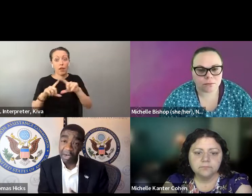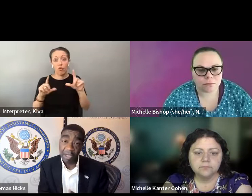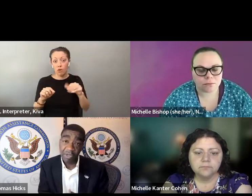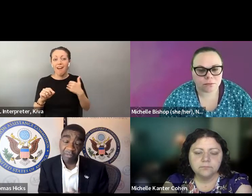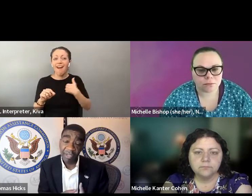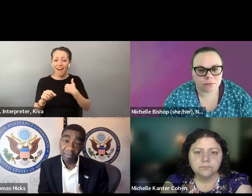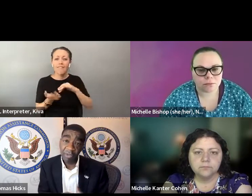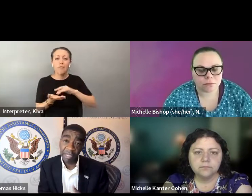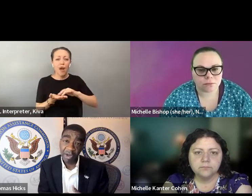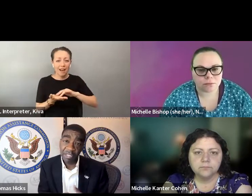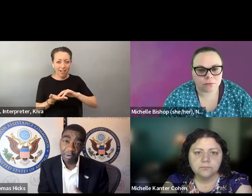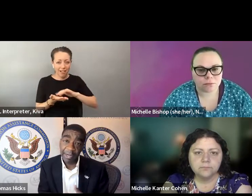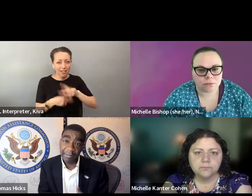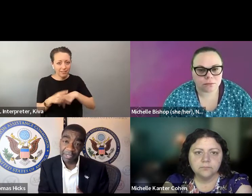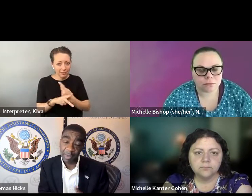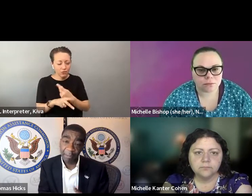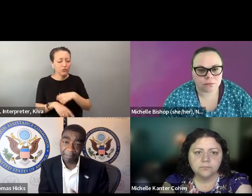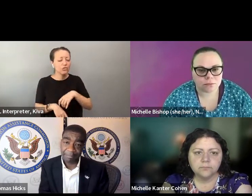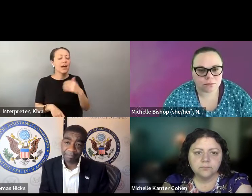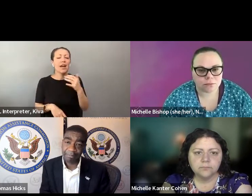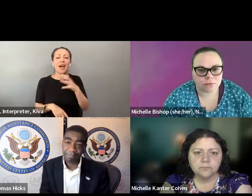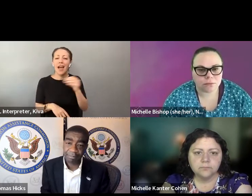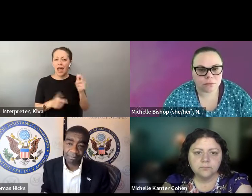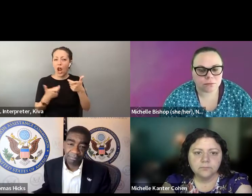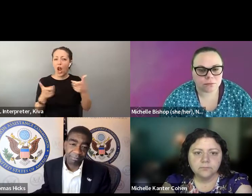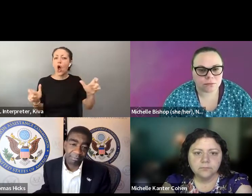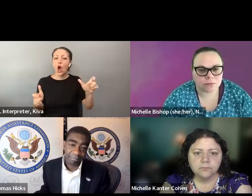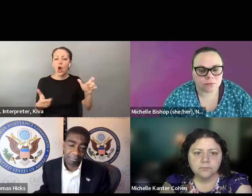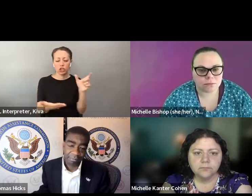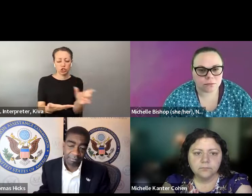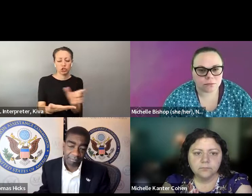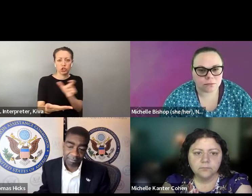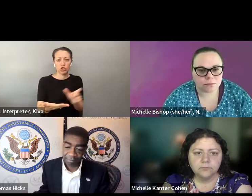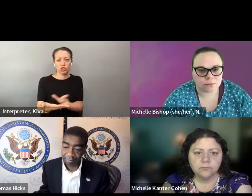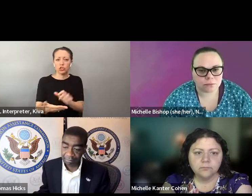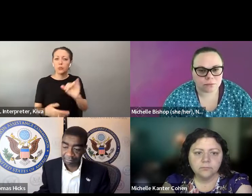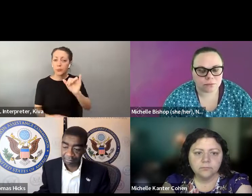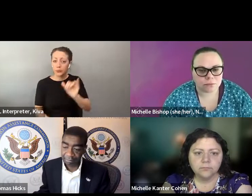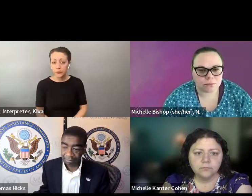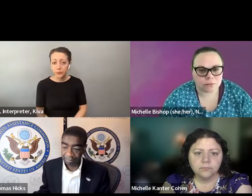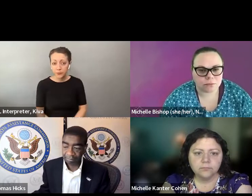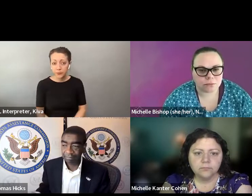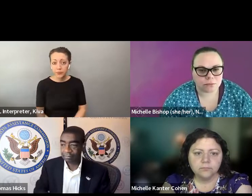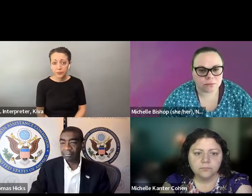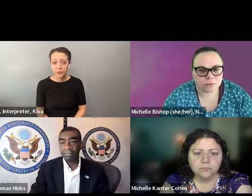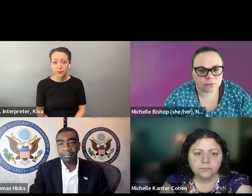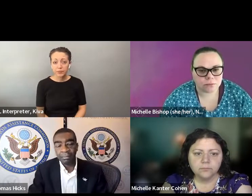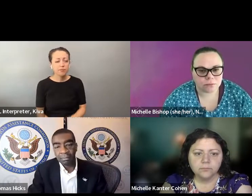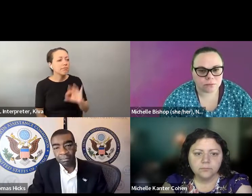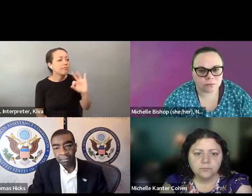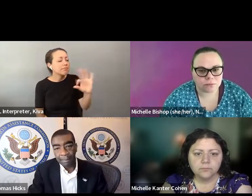card to anyone who would like to have it. It's also available in braille, and also available in large print as well. Okay, go ahead.